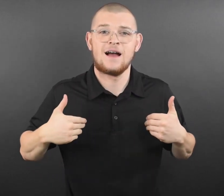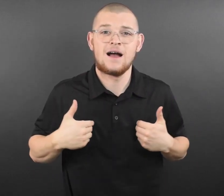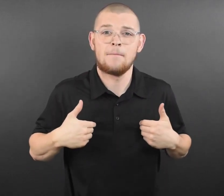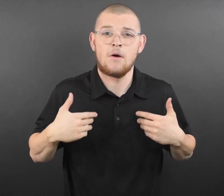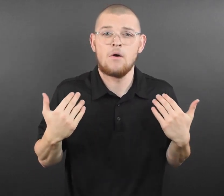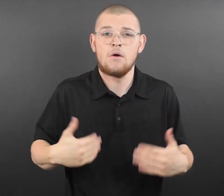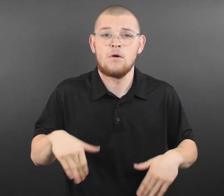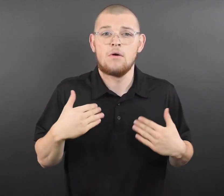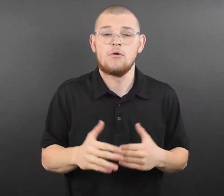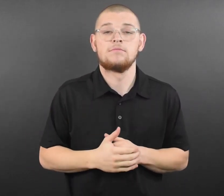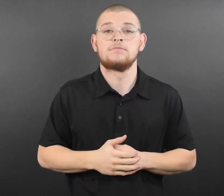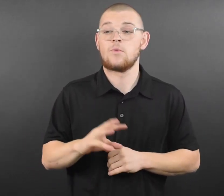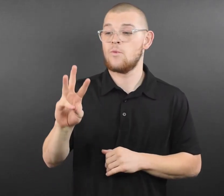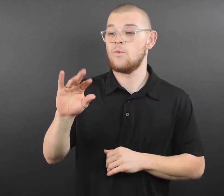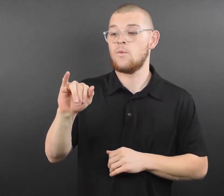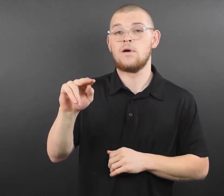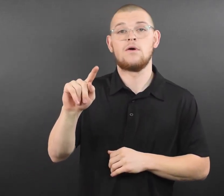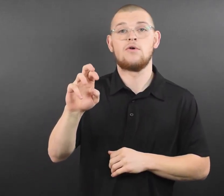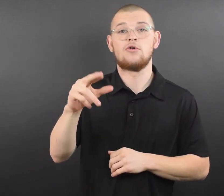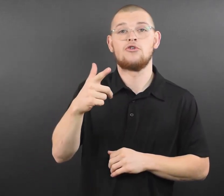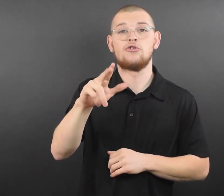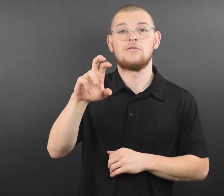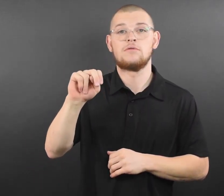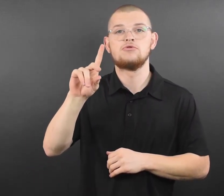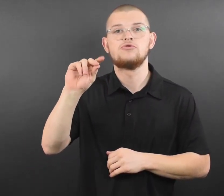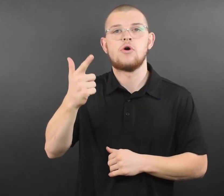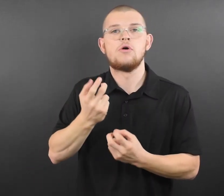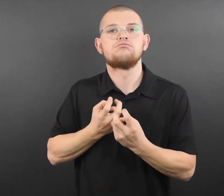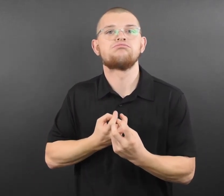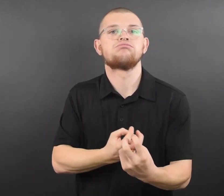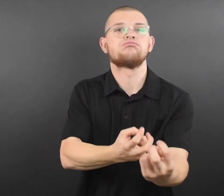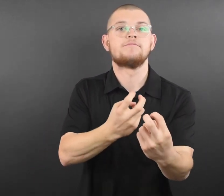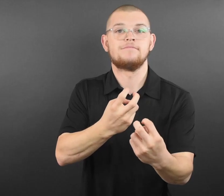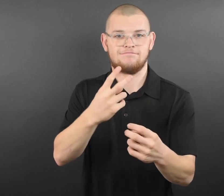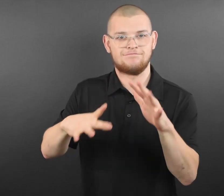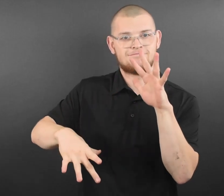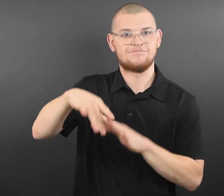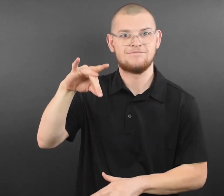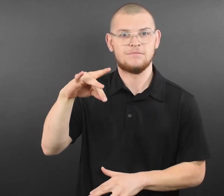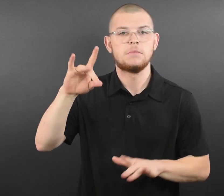Keeper for the Day: Work alongside a professional zookeeper and participate in the daily